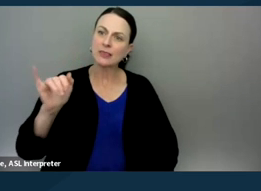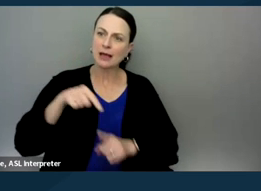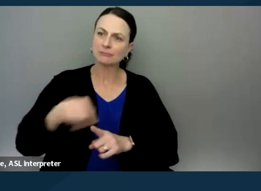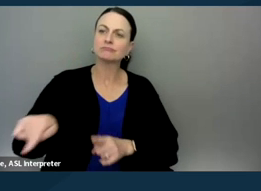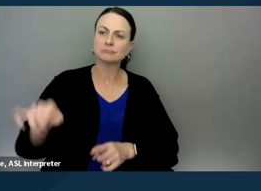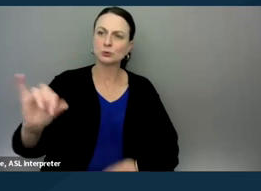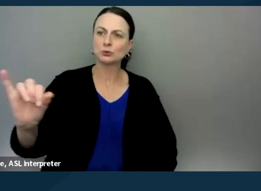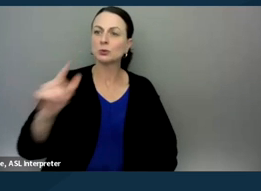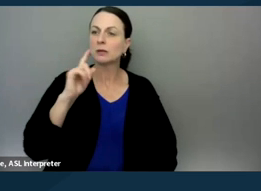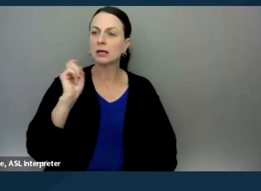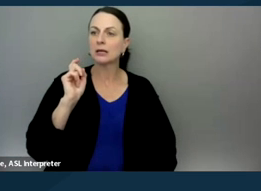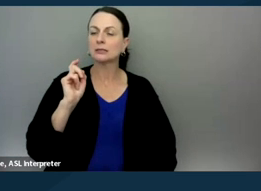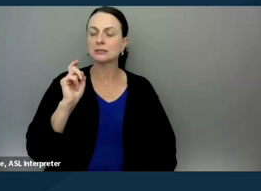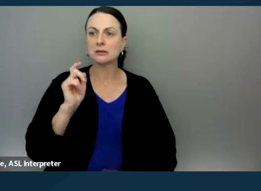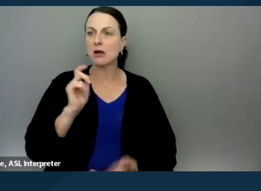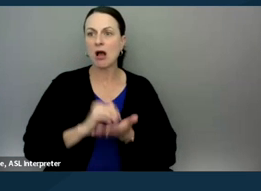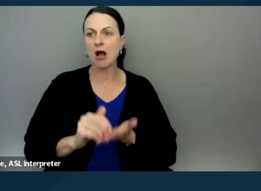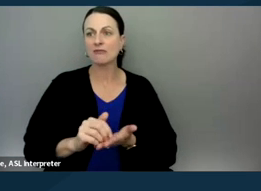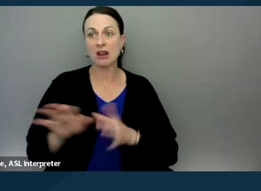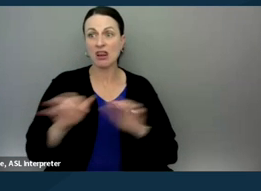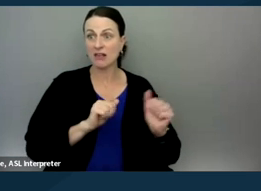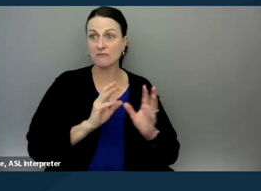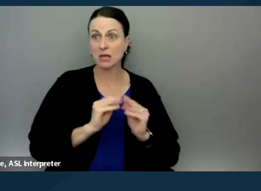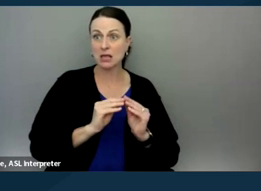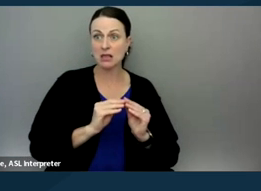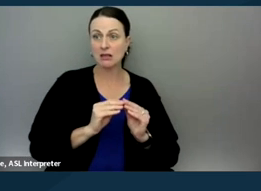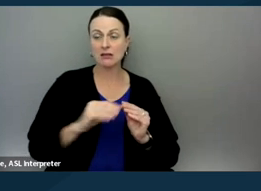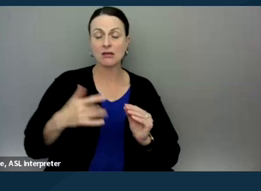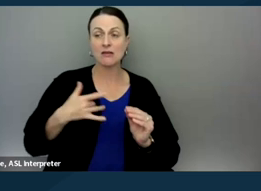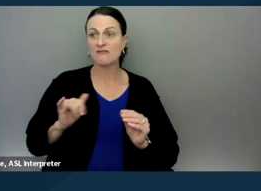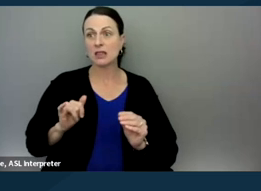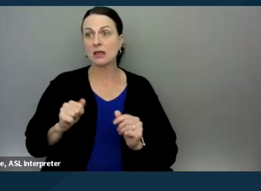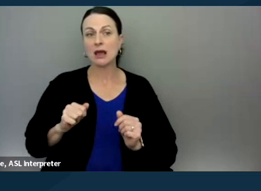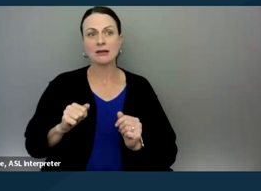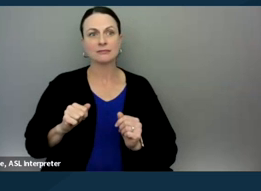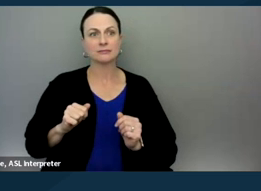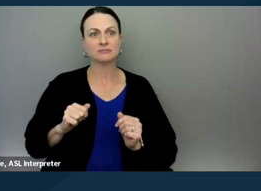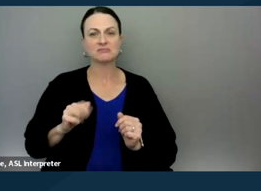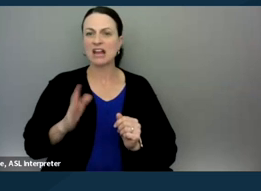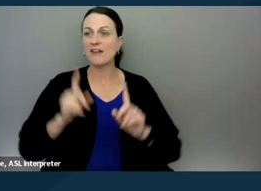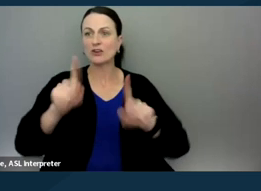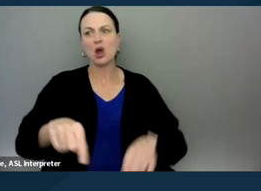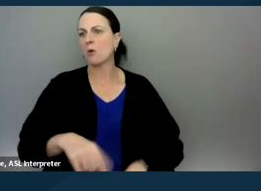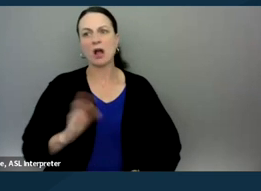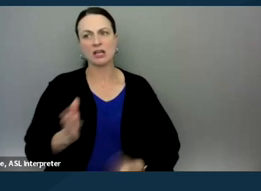because I think people often leave these meetings feeling like, you know, I'll never go to another one or it's really hard.